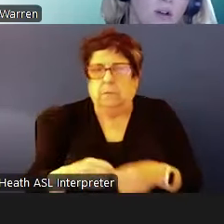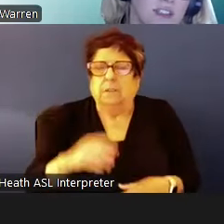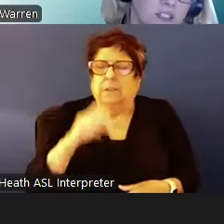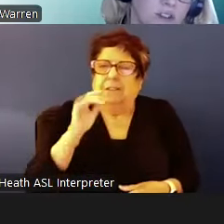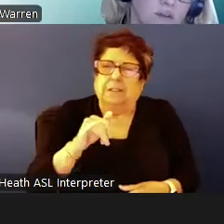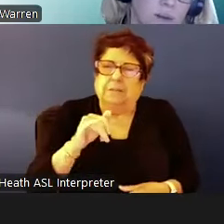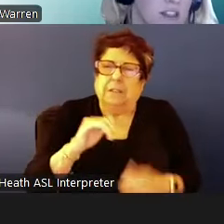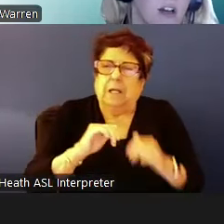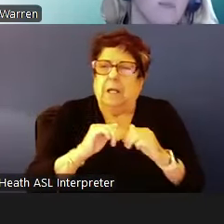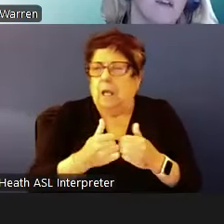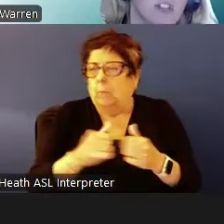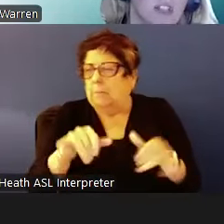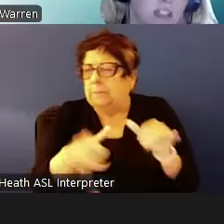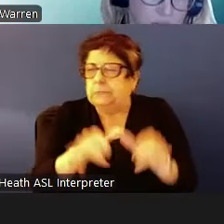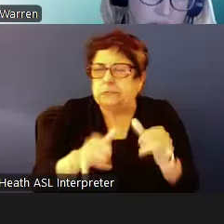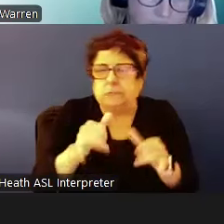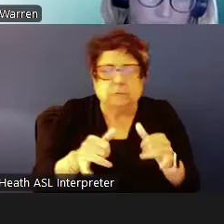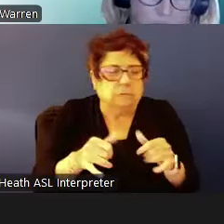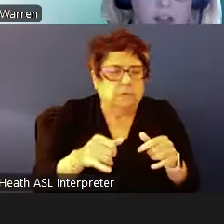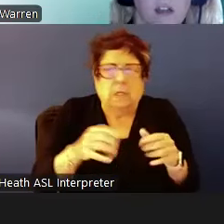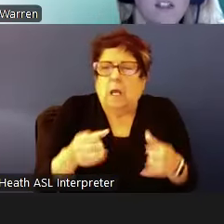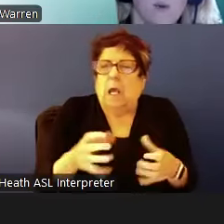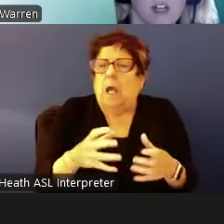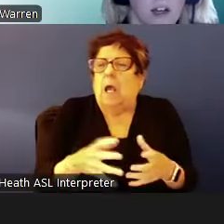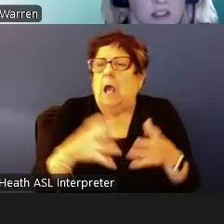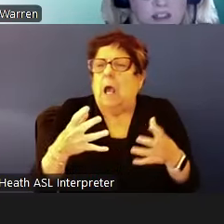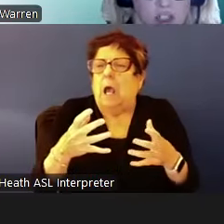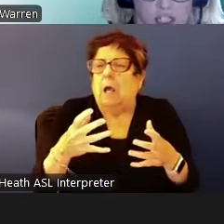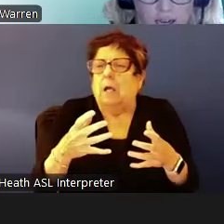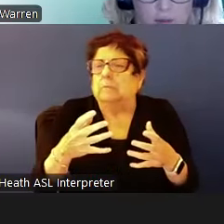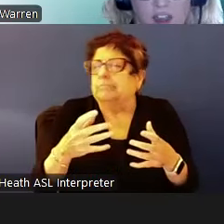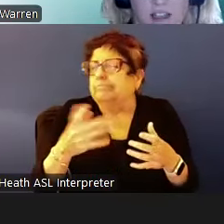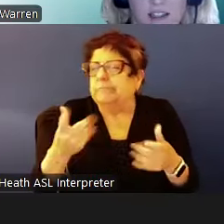successful families are at being able to use the voucher. When we talk about search time the is the